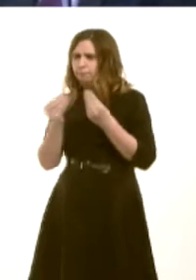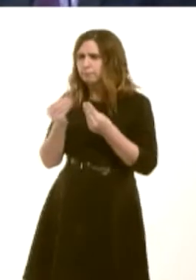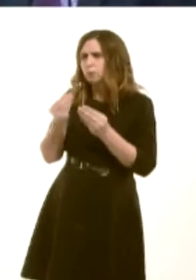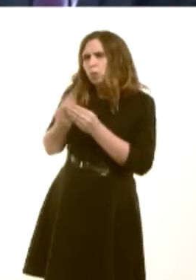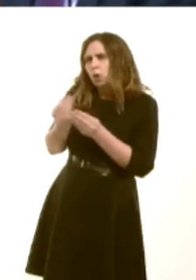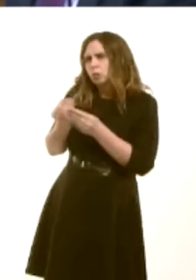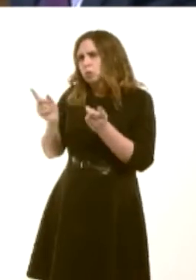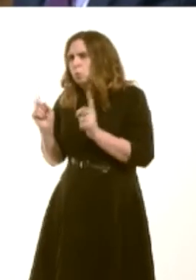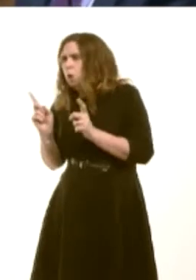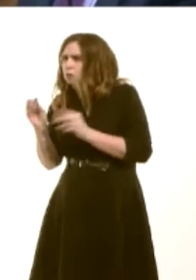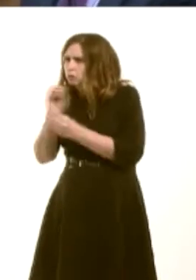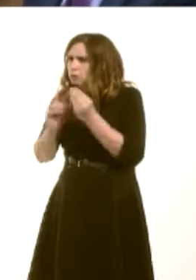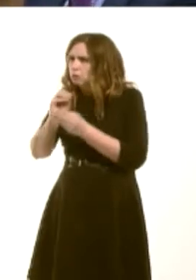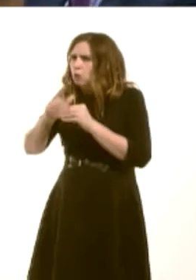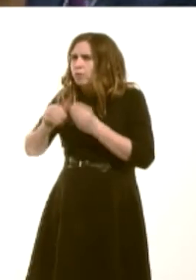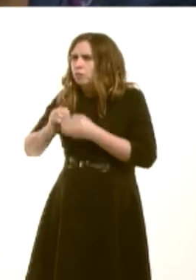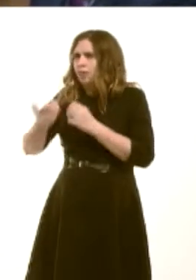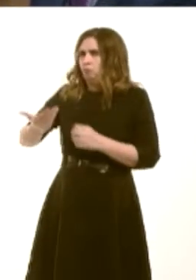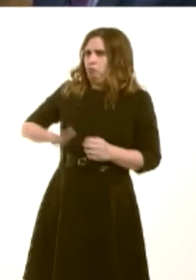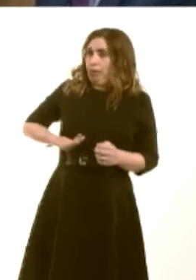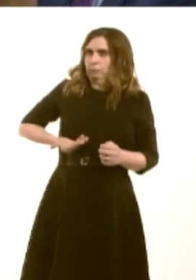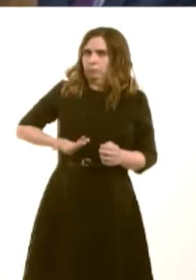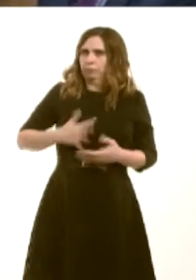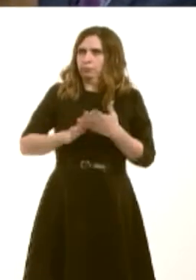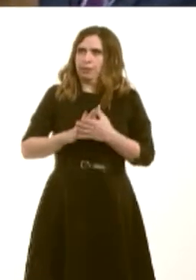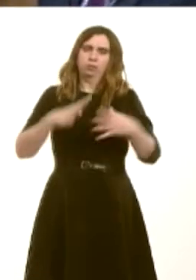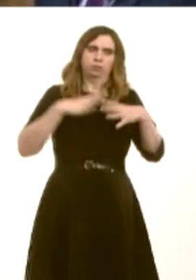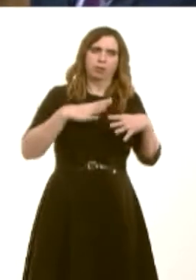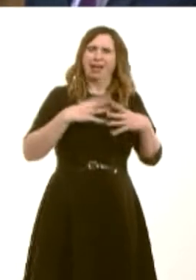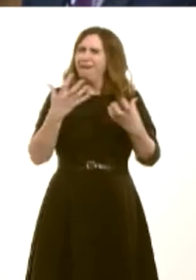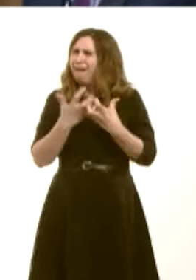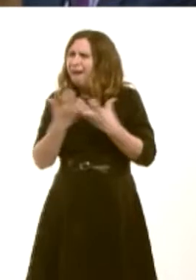would be, inevitably, but also in terms of how that would work on a practical basis.